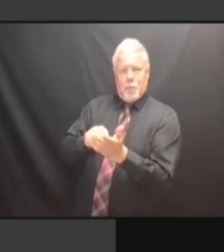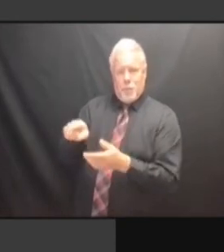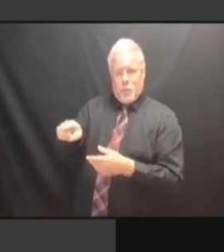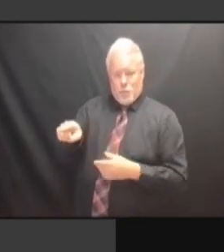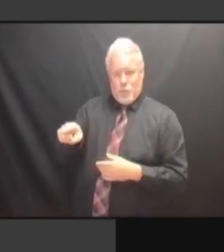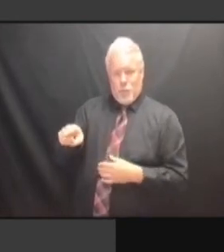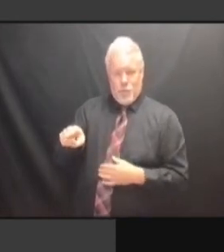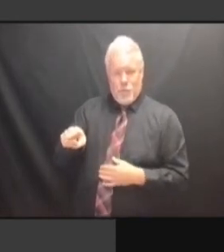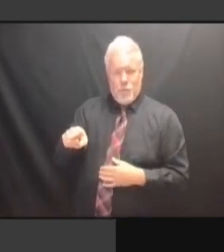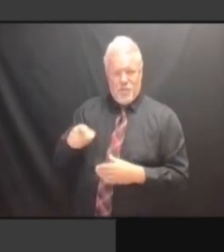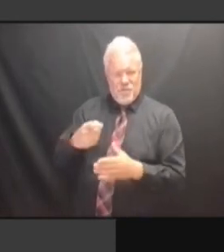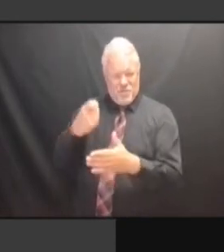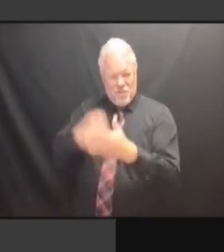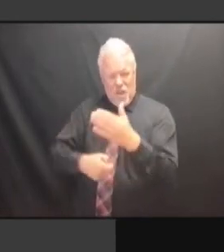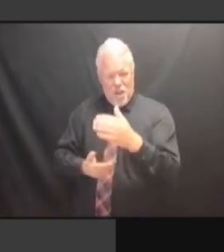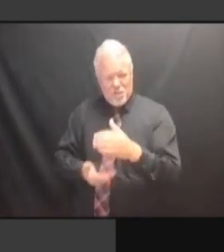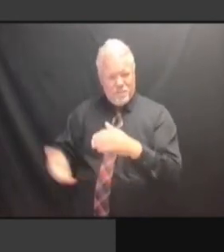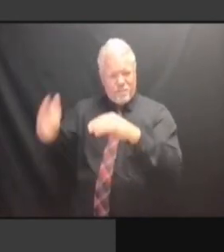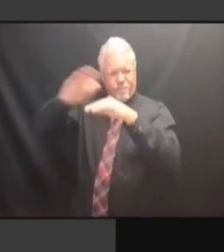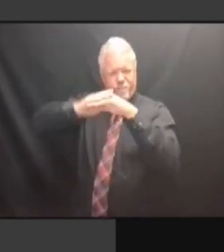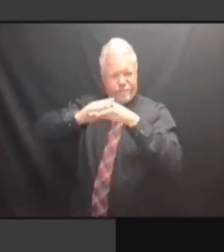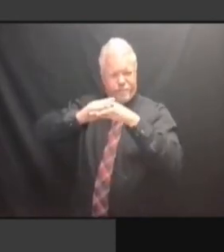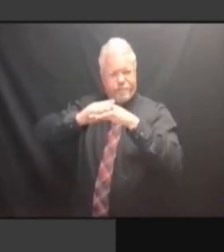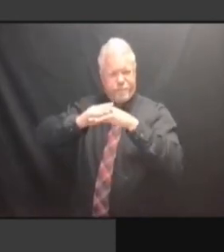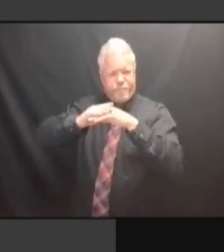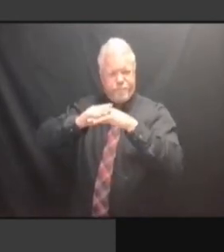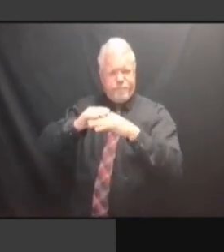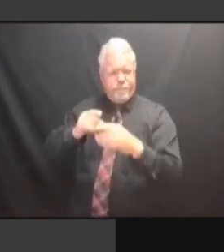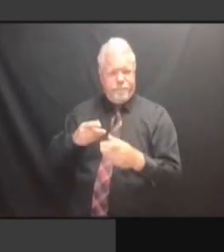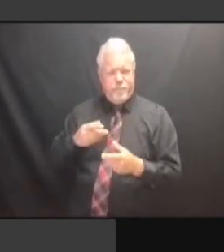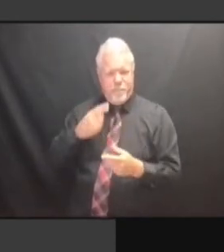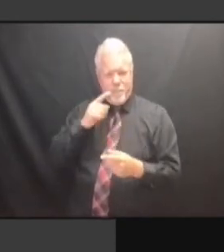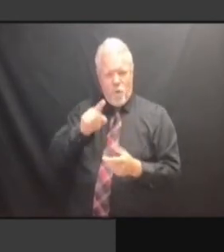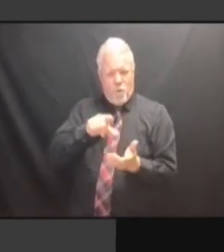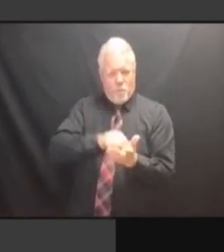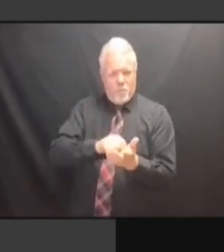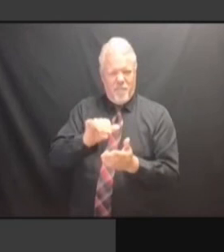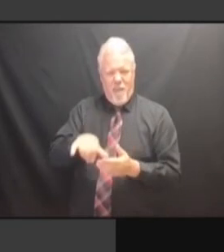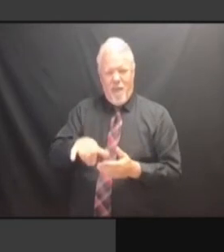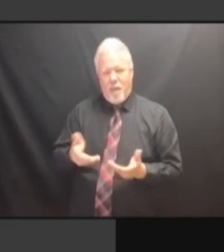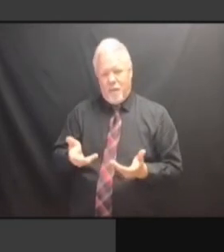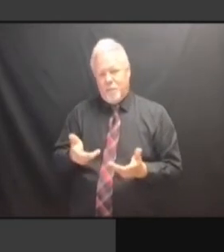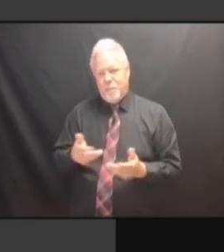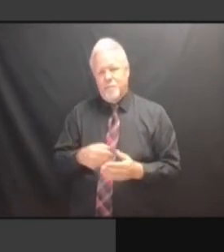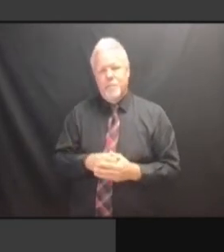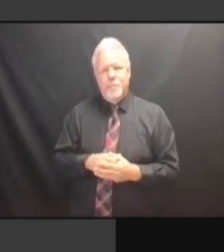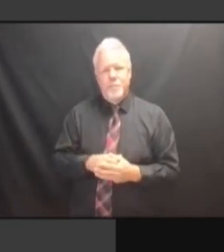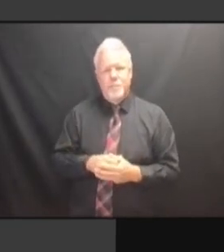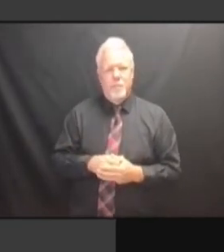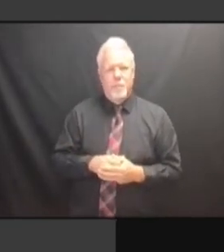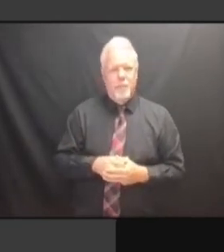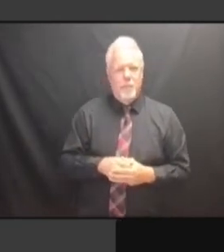IT WAS LIKE THE HAMILTON COUNTY EXPRESS, THE STATEN ISLAND EXPRESS, THE STATEN ISLAND EXPRESS, THE STATEN ISLAND ADVANCE, EXPRESS, THE STATEN ISLAND ADVANCE, AND EXPRESS, THE STATEN ISLAND ADVANCE, AND EL